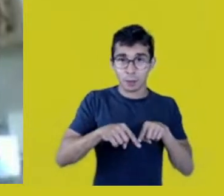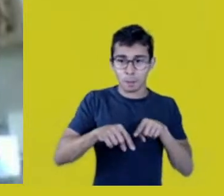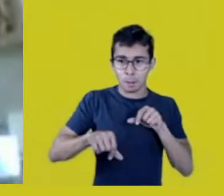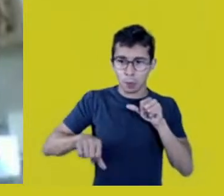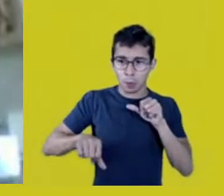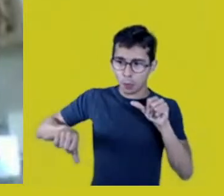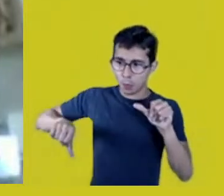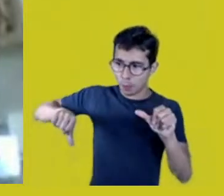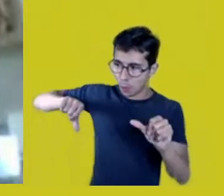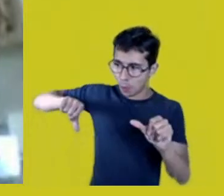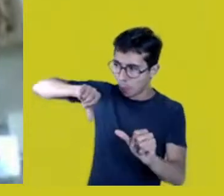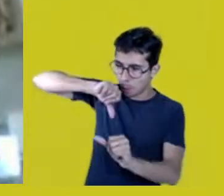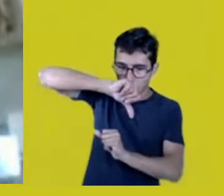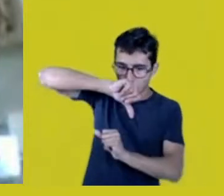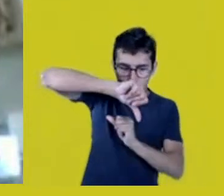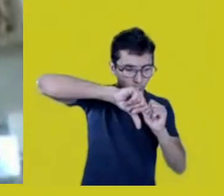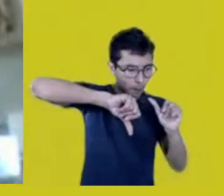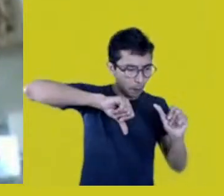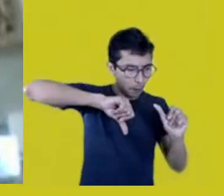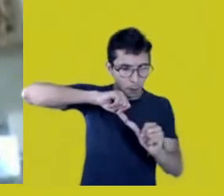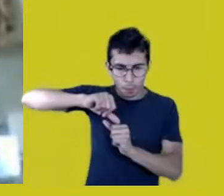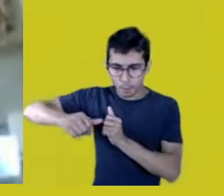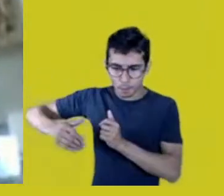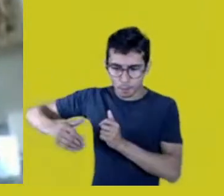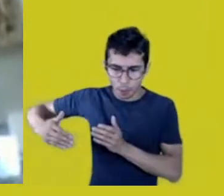Our Mura territory, in the Amazon basin,